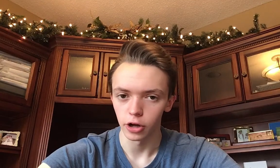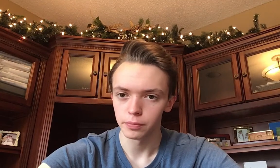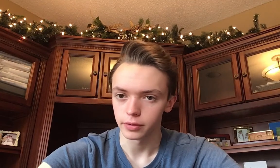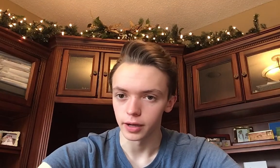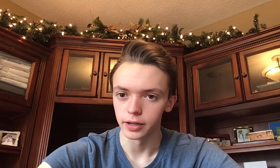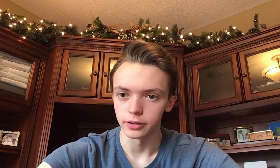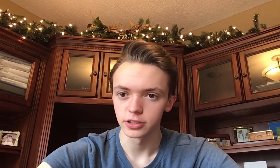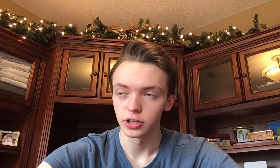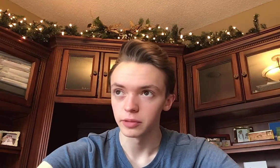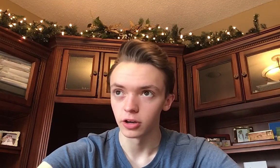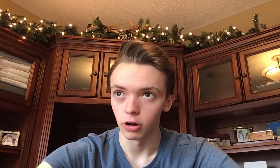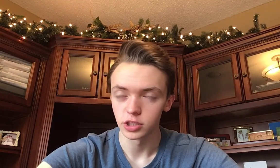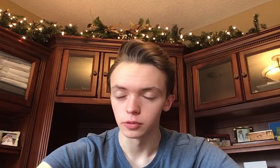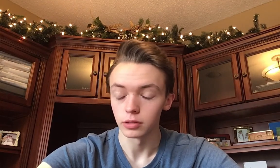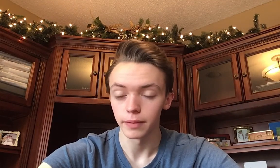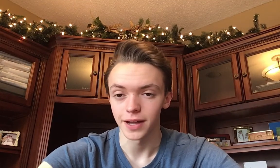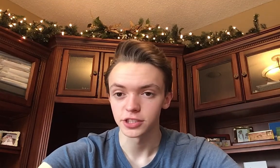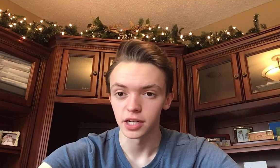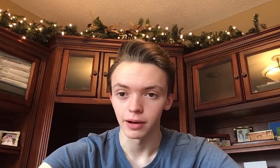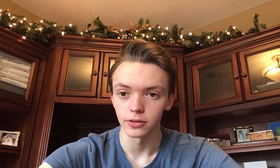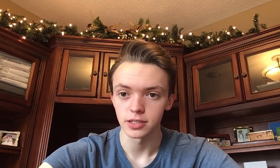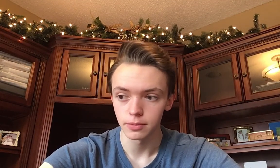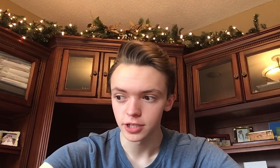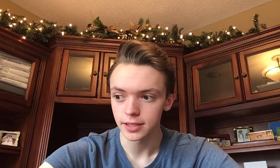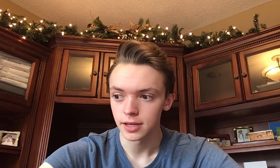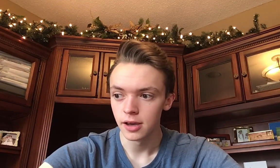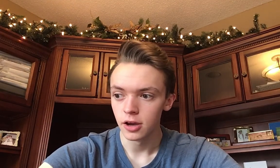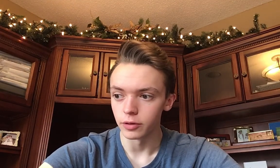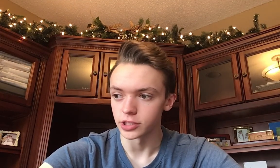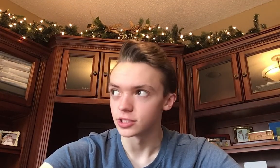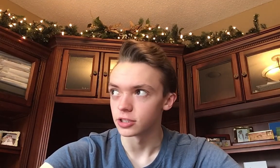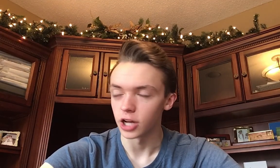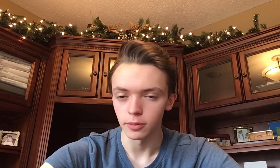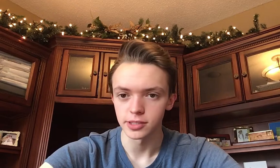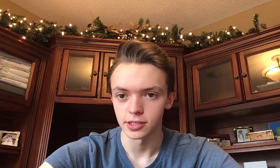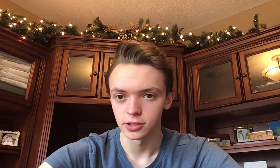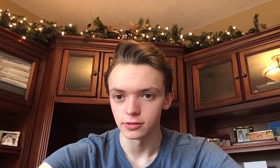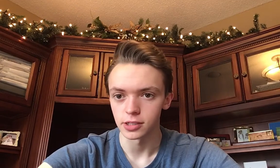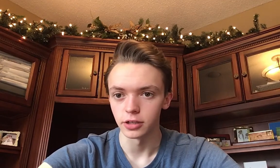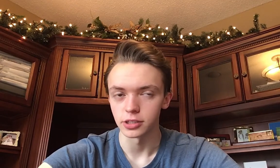knowledgeable and passionate about their subjects which in turn helps the students understand the material more and